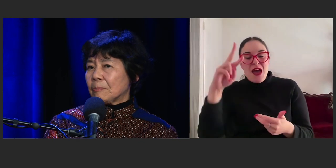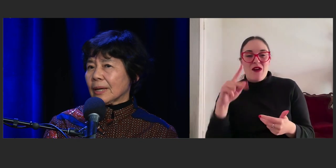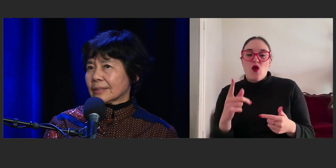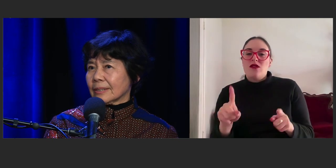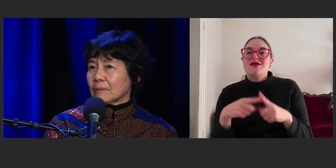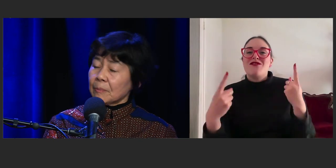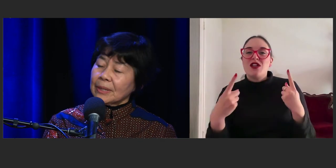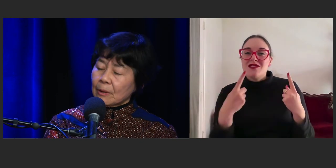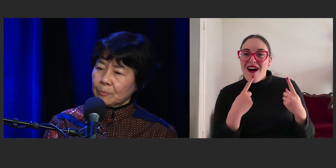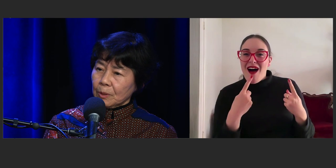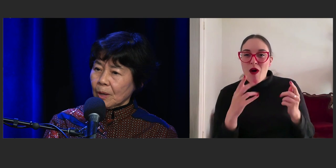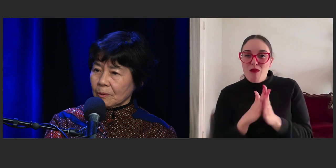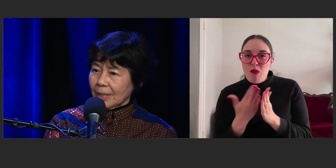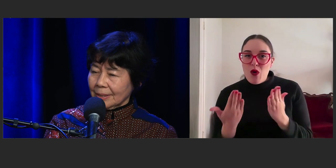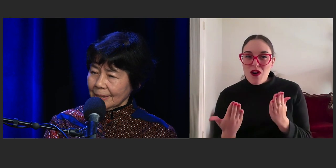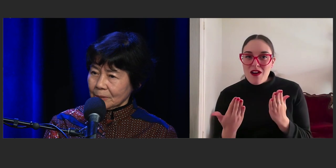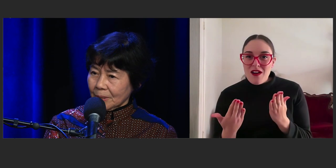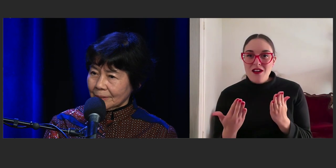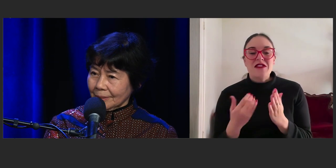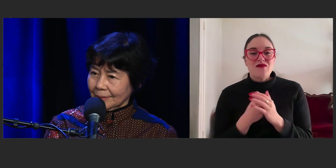But I mean that would be one way as well.